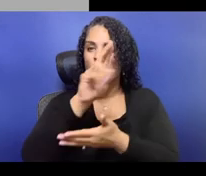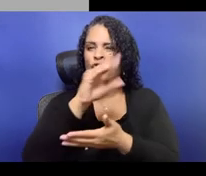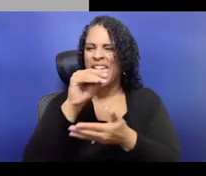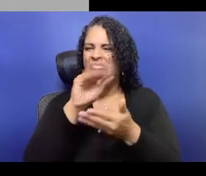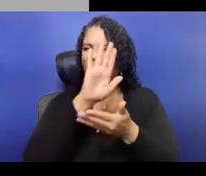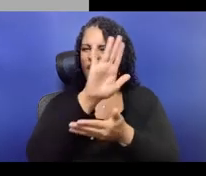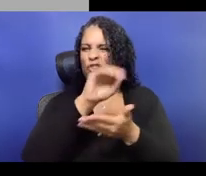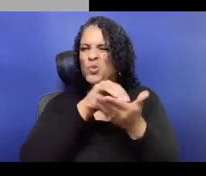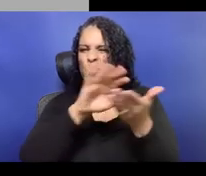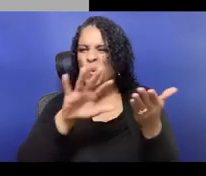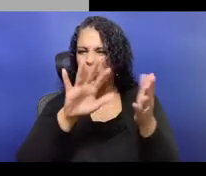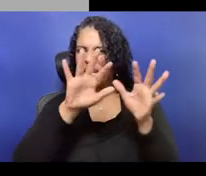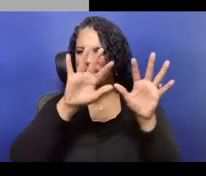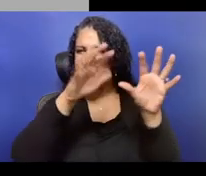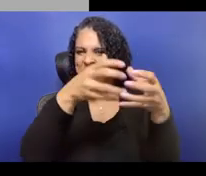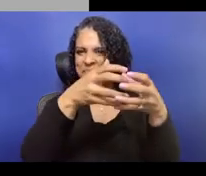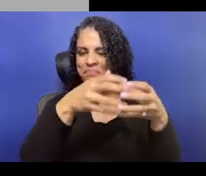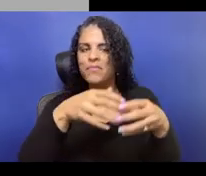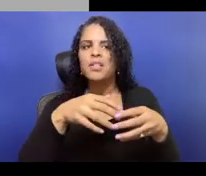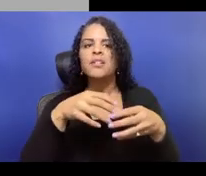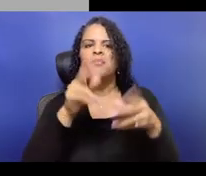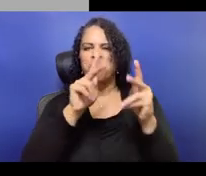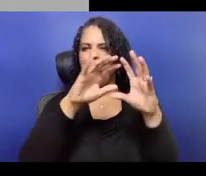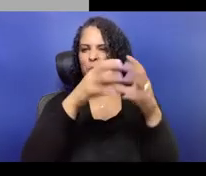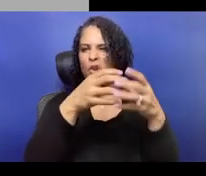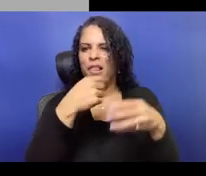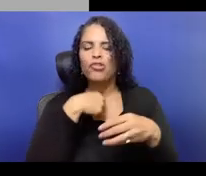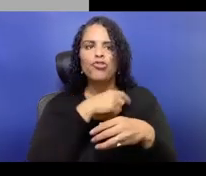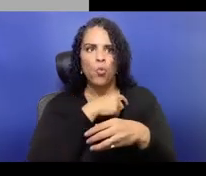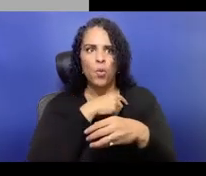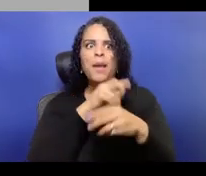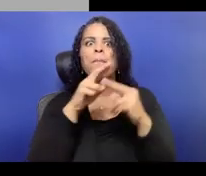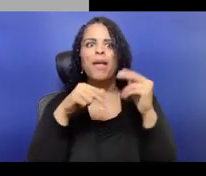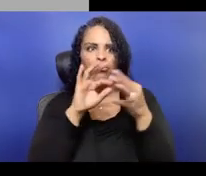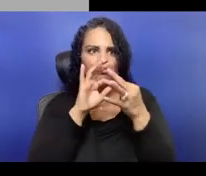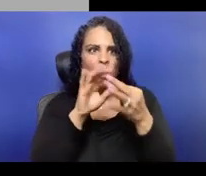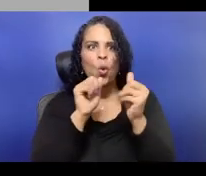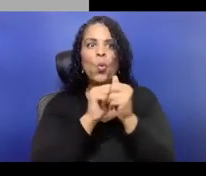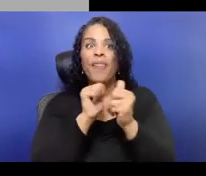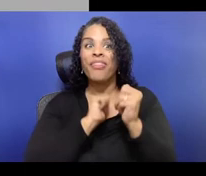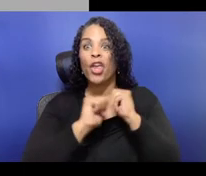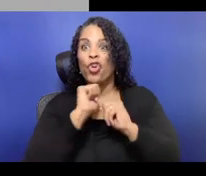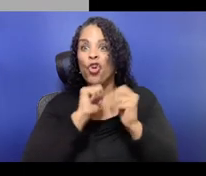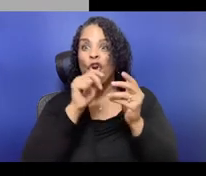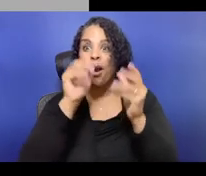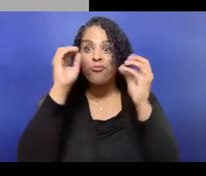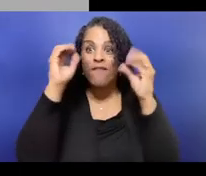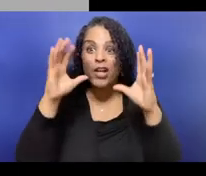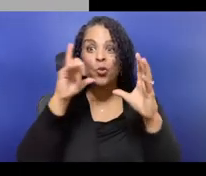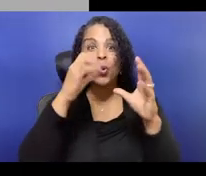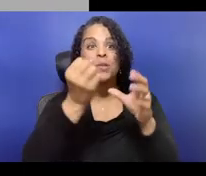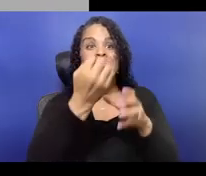to be welcomed into our stage. It was kind of piggybacking off of a lot of the great work around radical hospitality